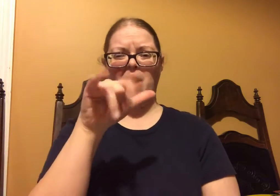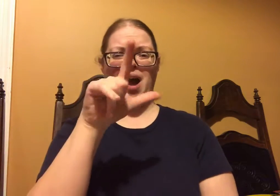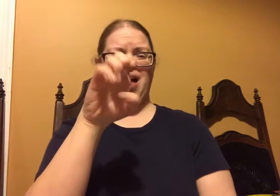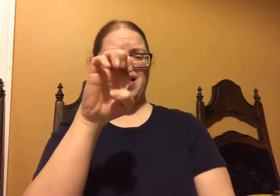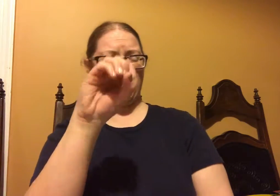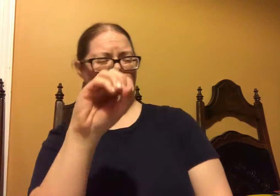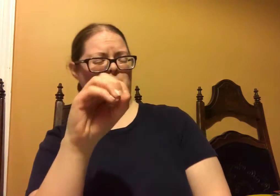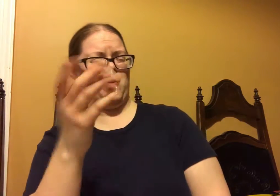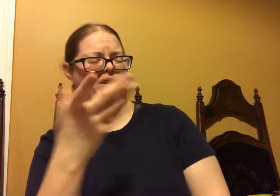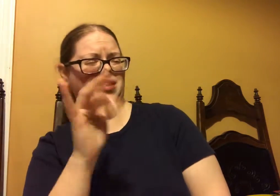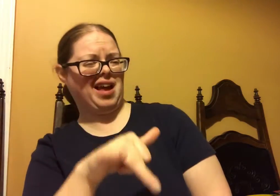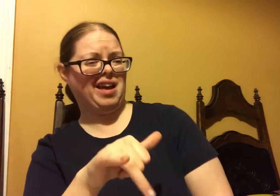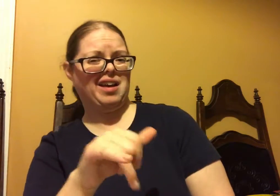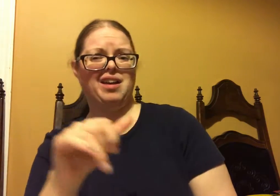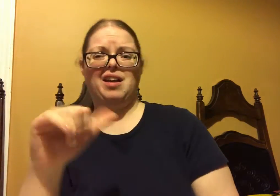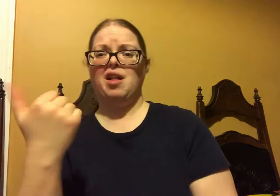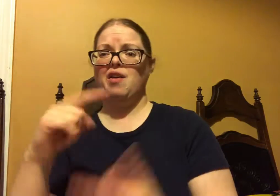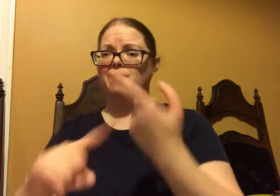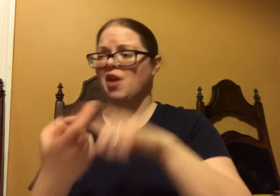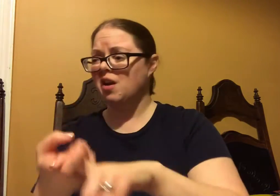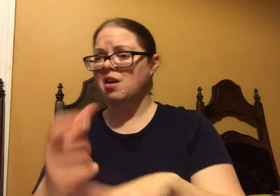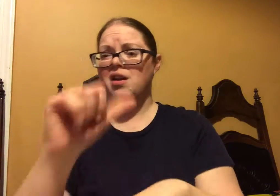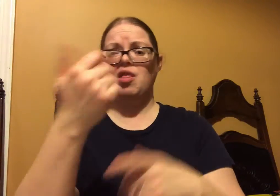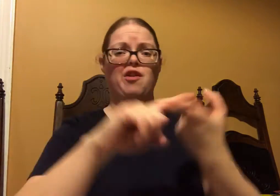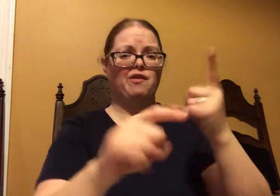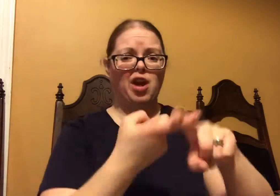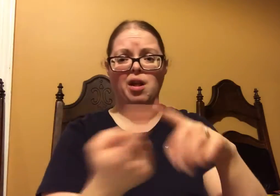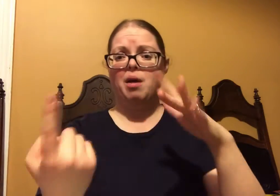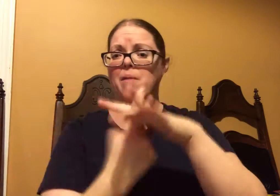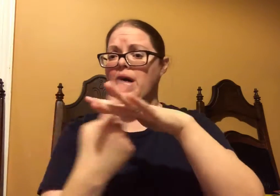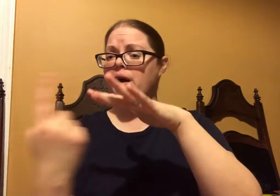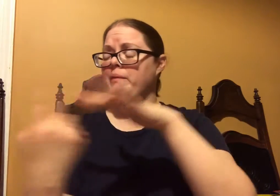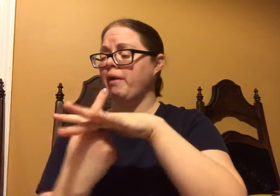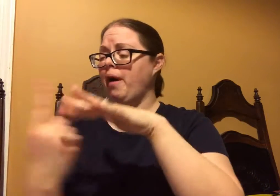I just kept seeing YLEO, Young Living Essential Oils, YLEO.